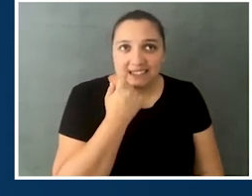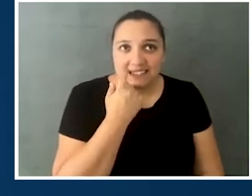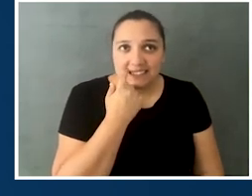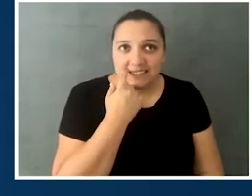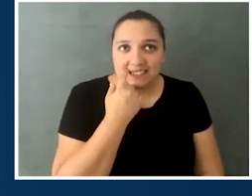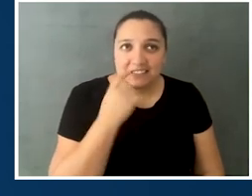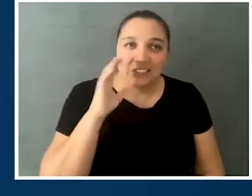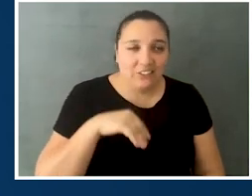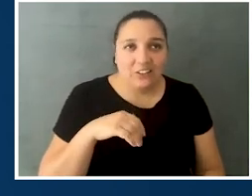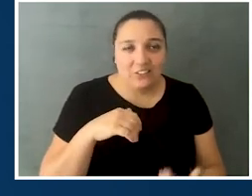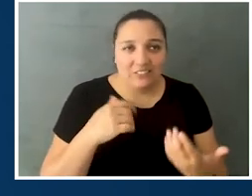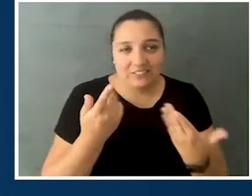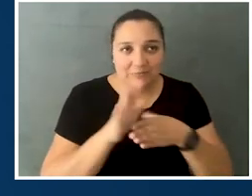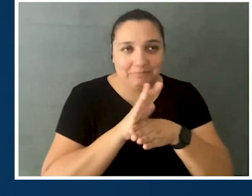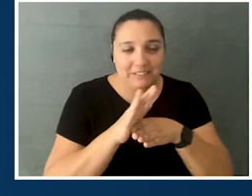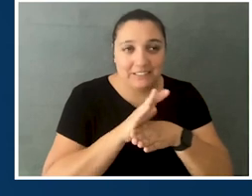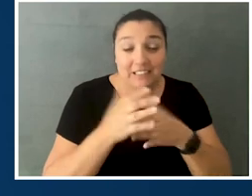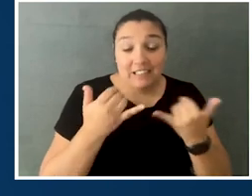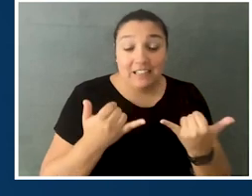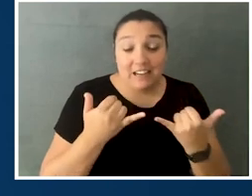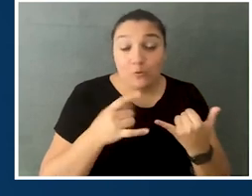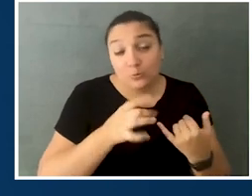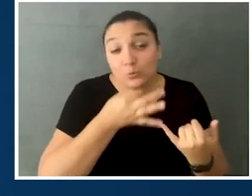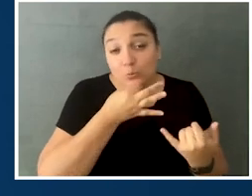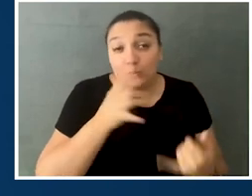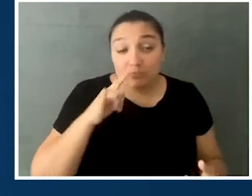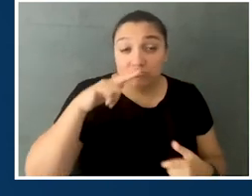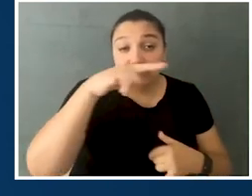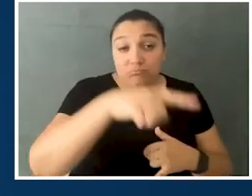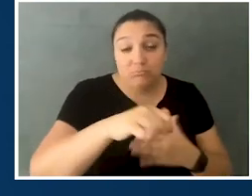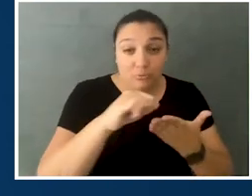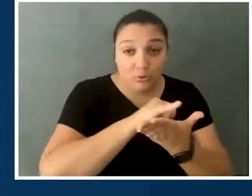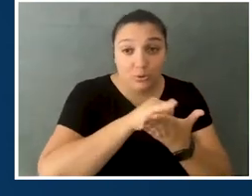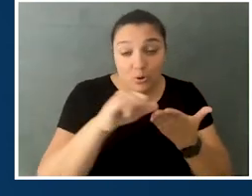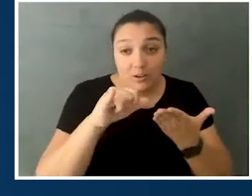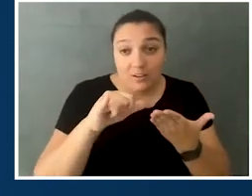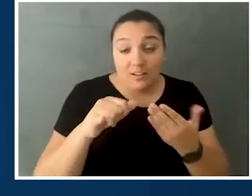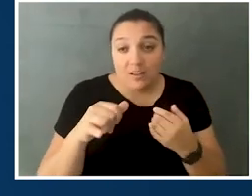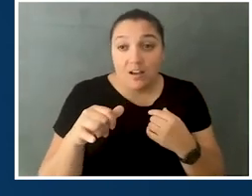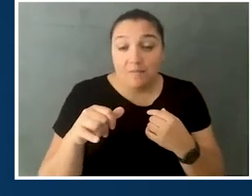with everything going on. I'm actually flying to New York. It will have happened by the time this airs,